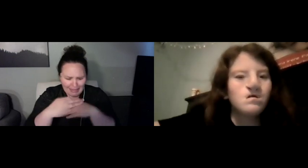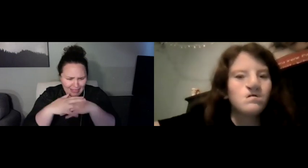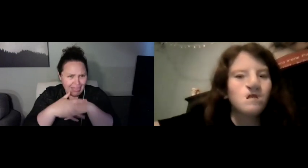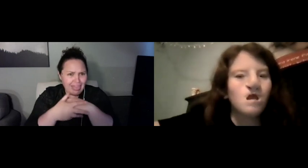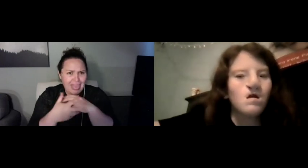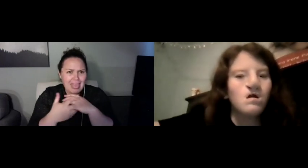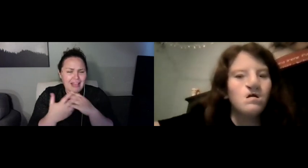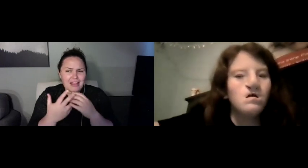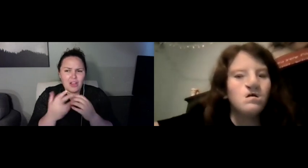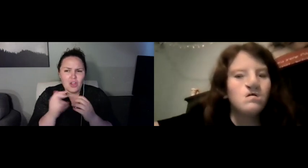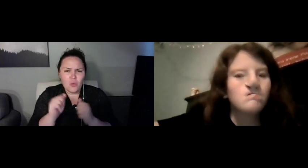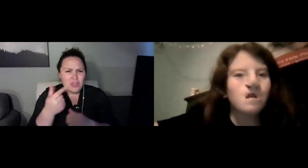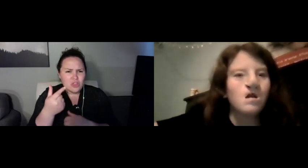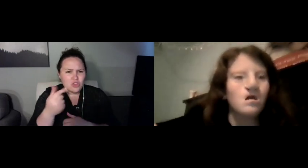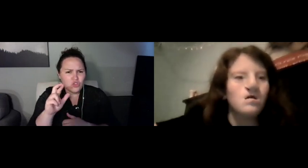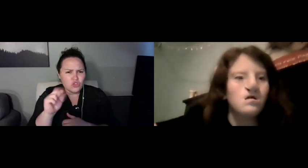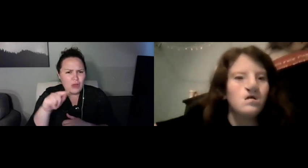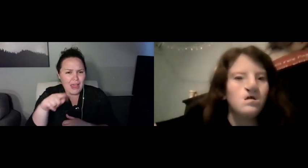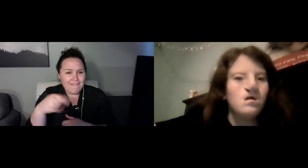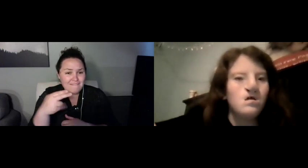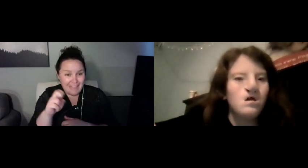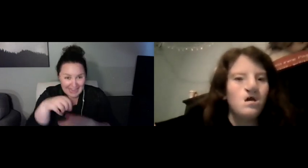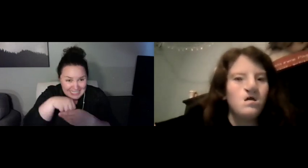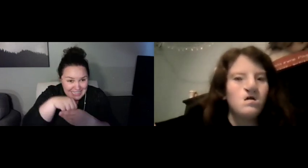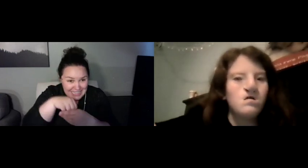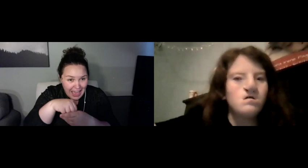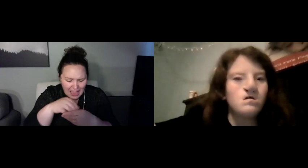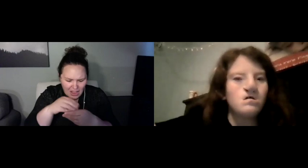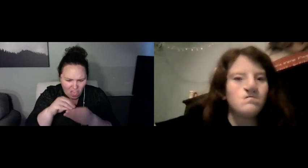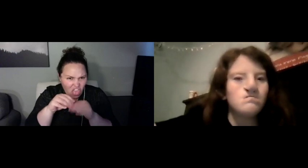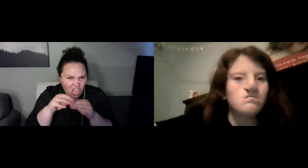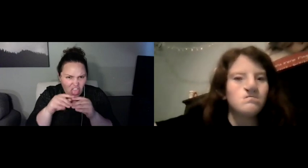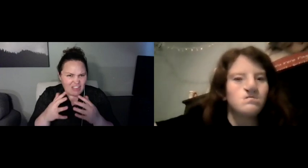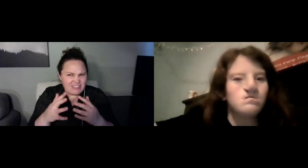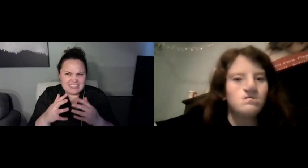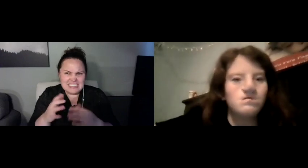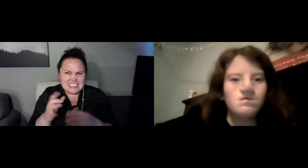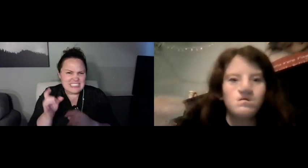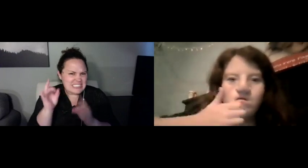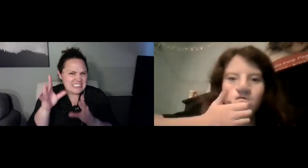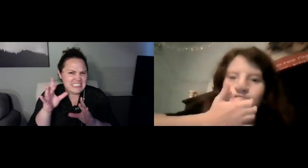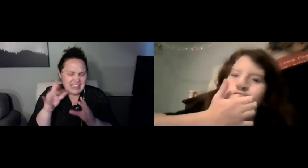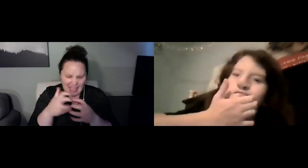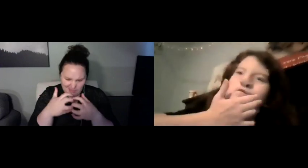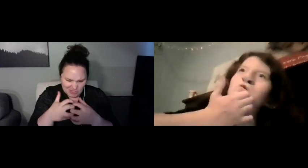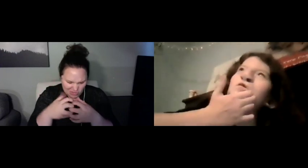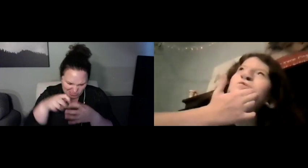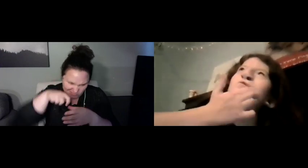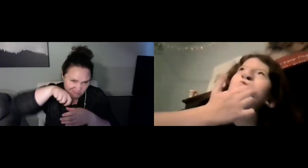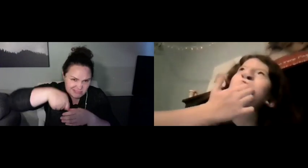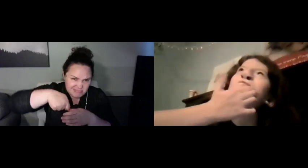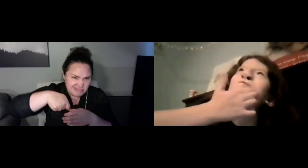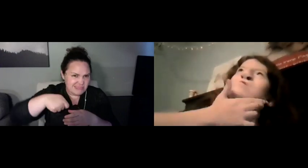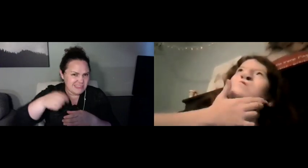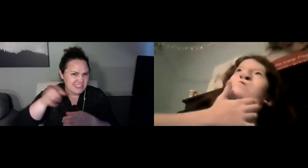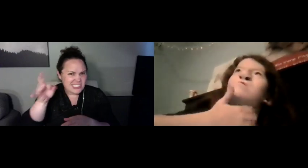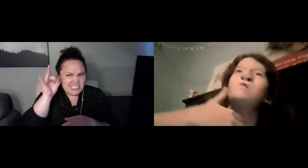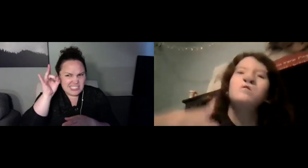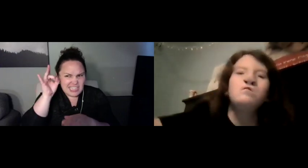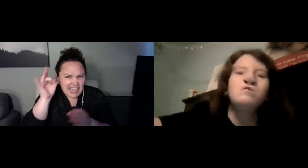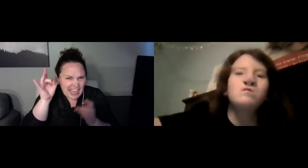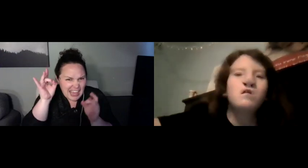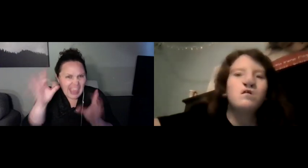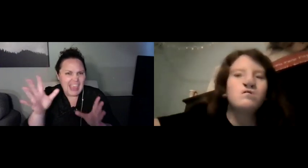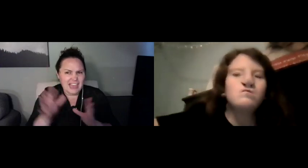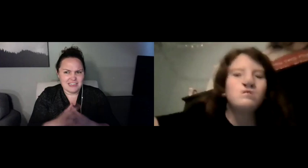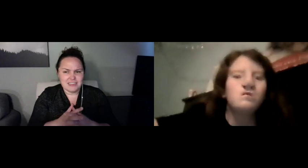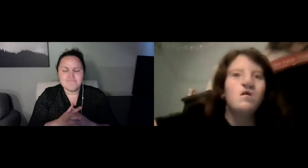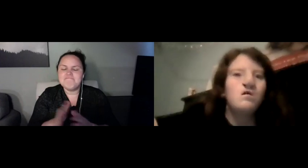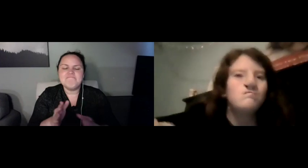own, what it is they're trying to tell you. All along Hannah was trying to tell us that